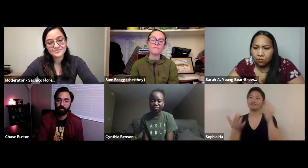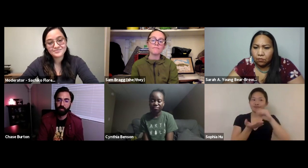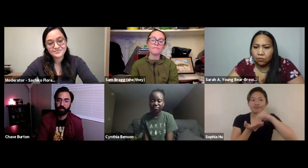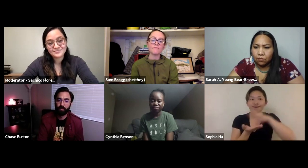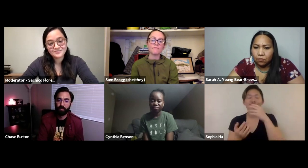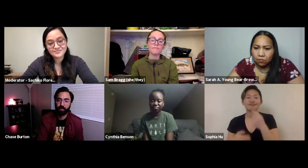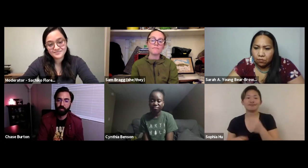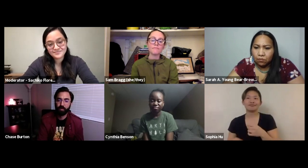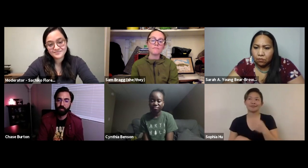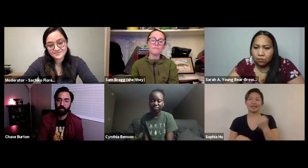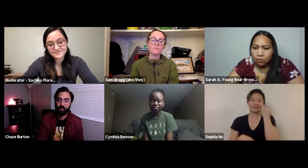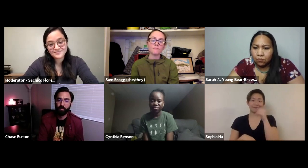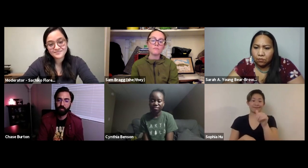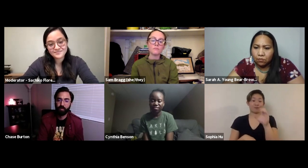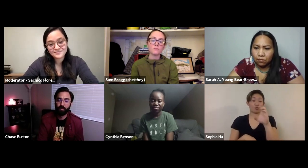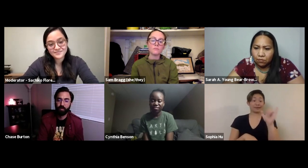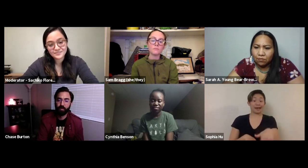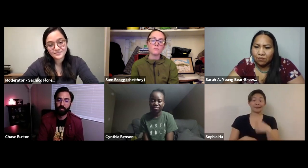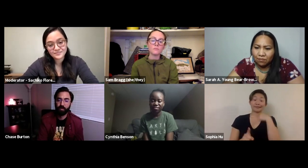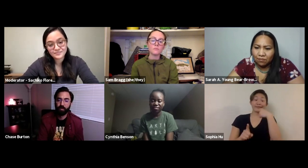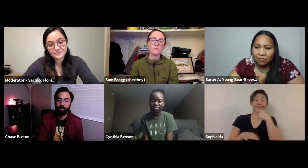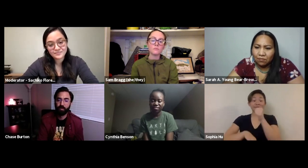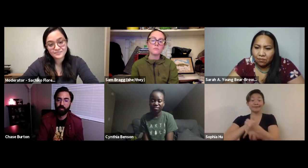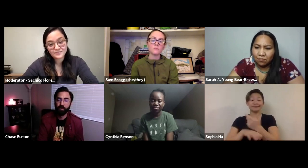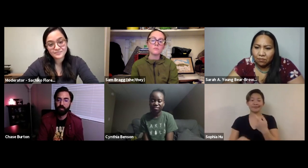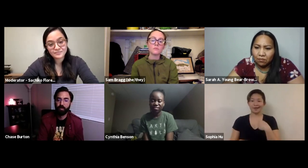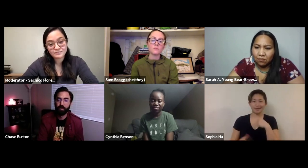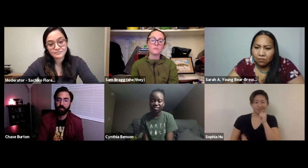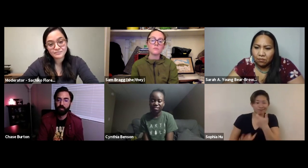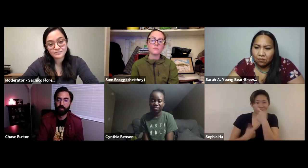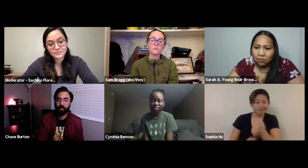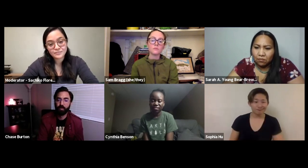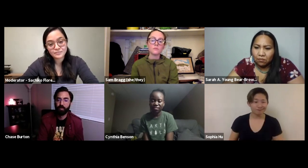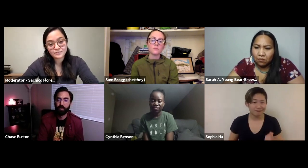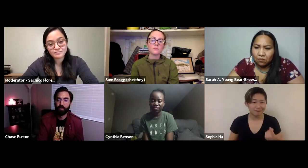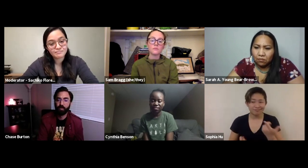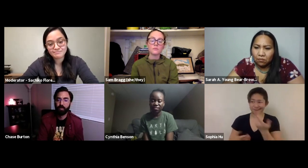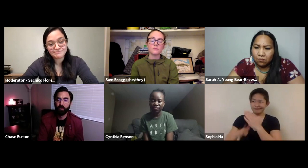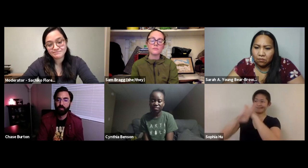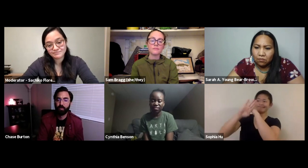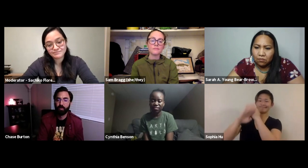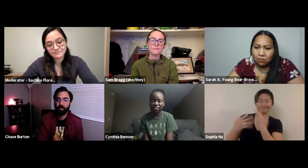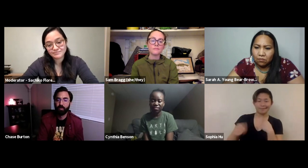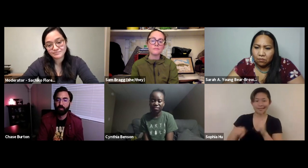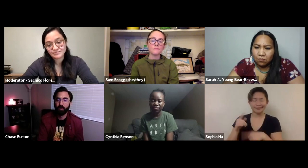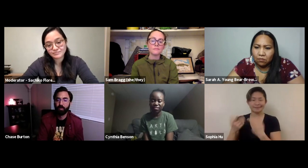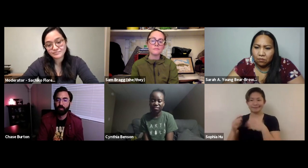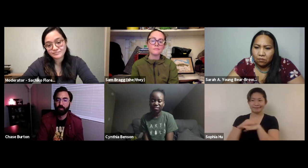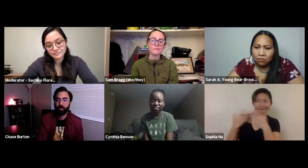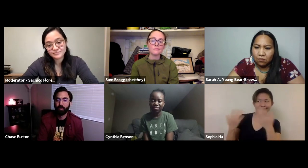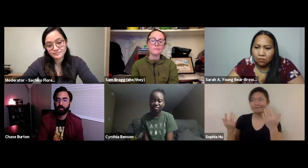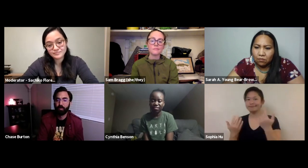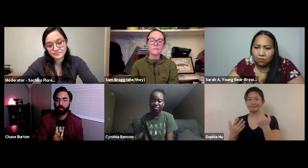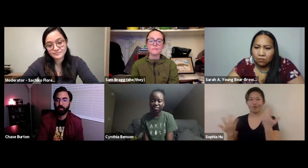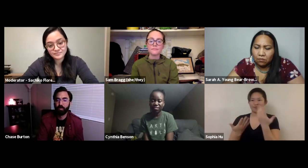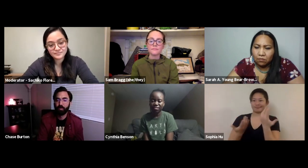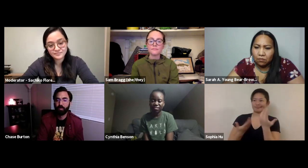mission is to provide information through ASL to provide access in that way when there